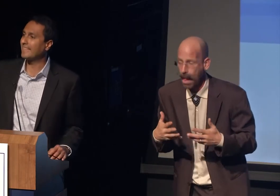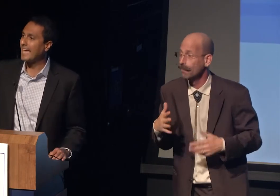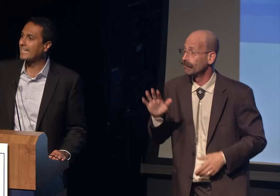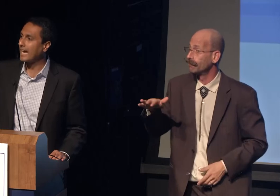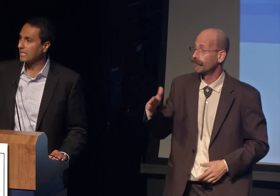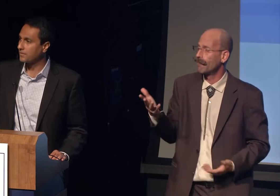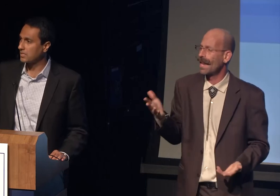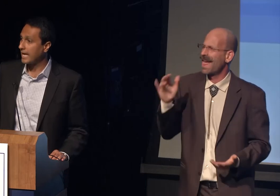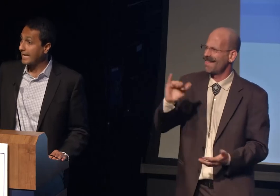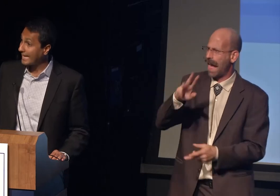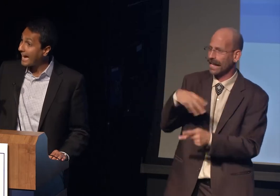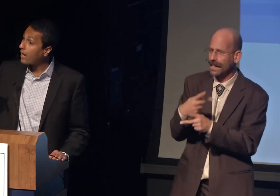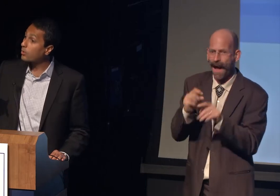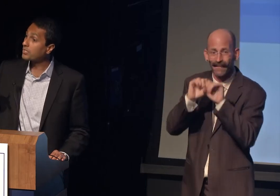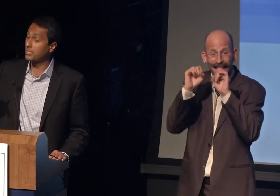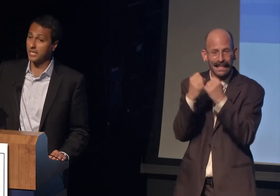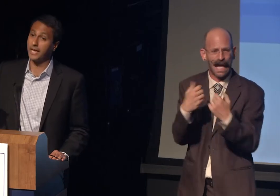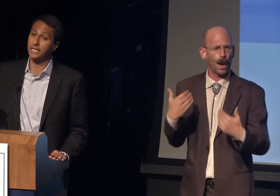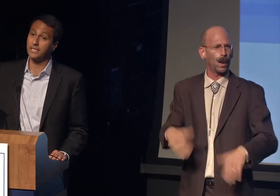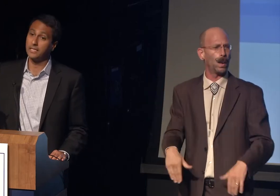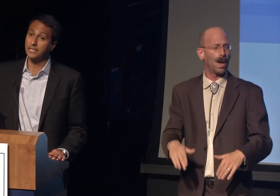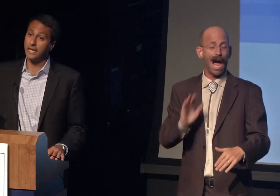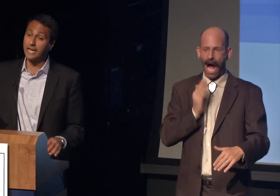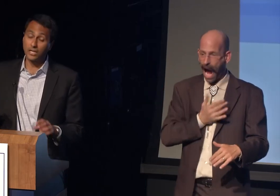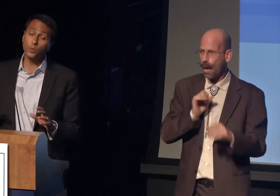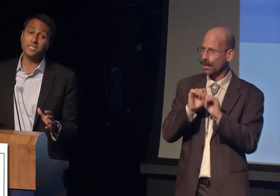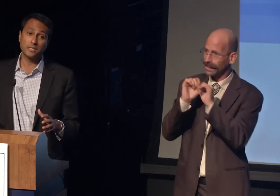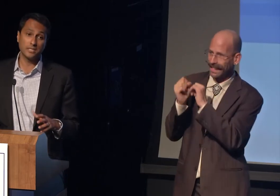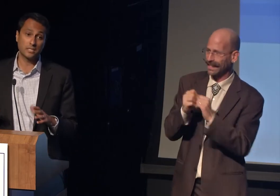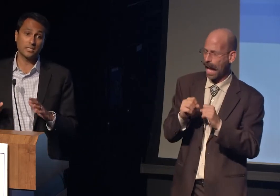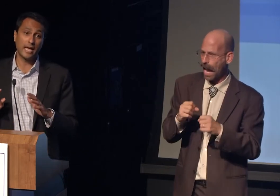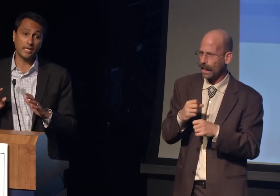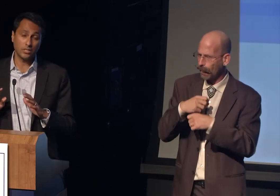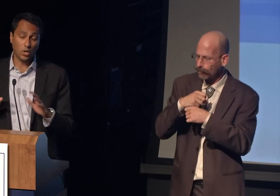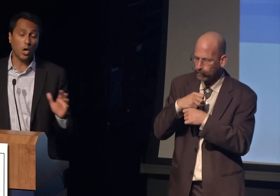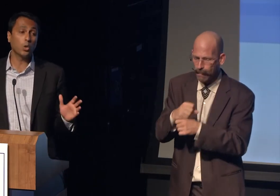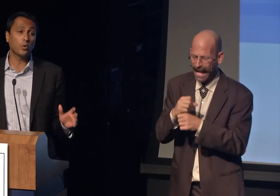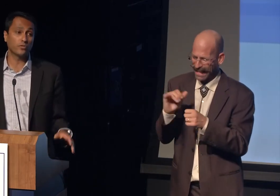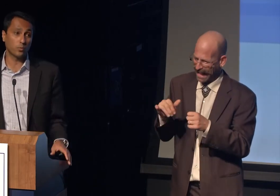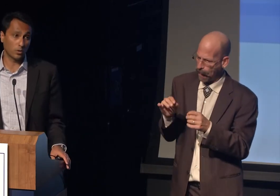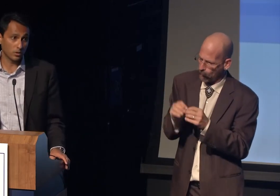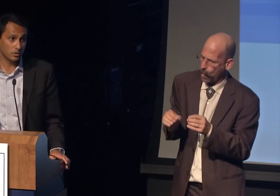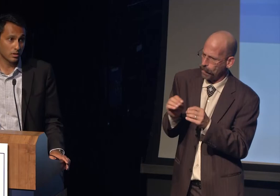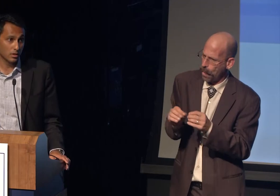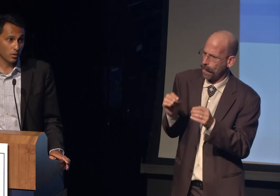that kind of society our society? And increasingly in societies all over the world.